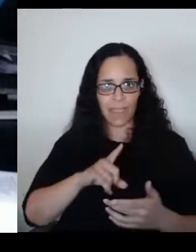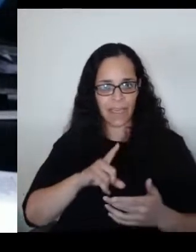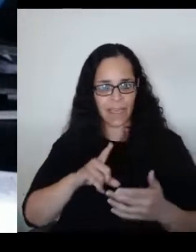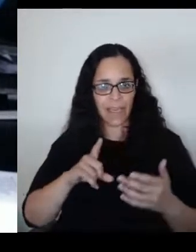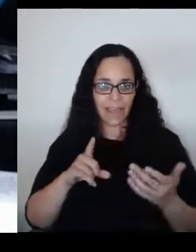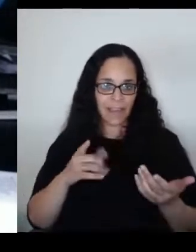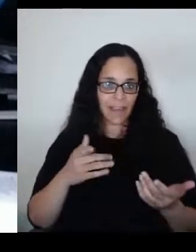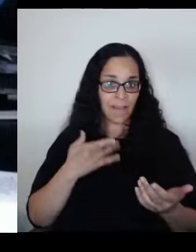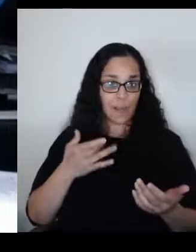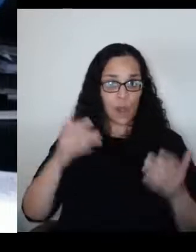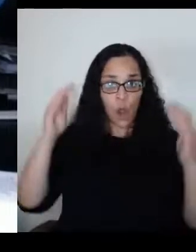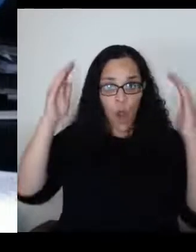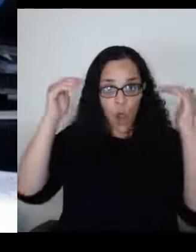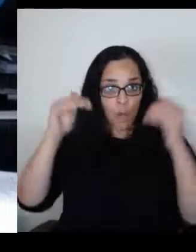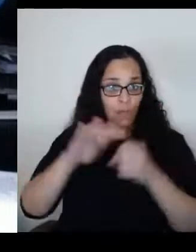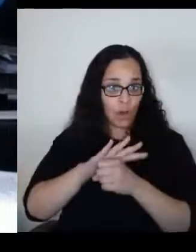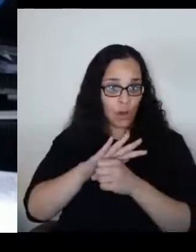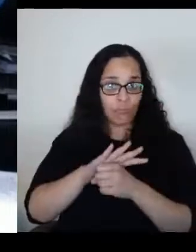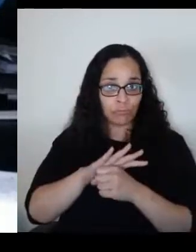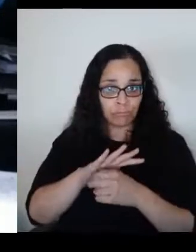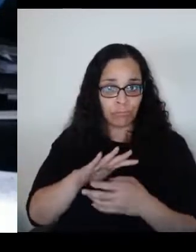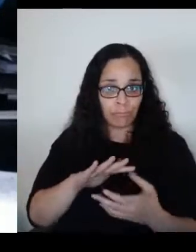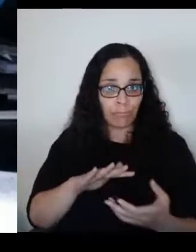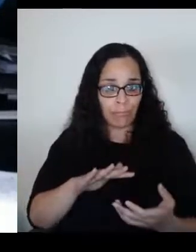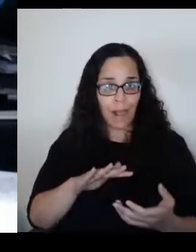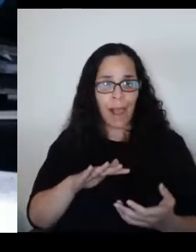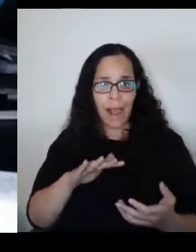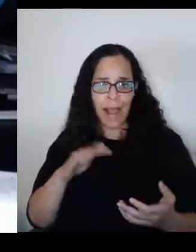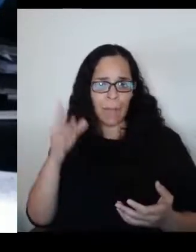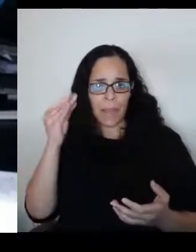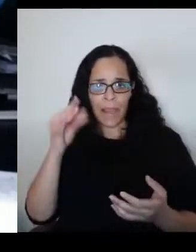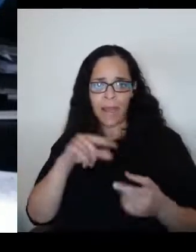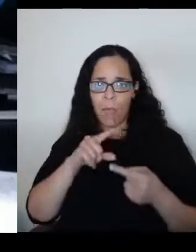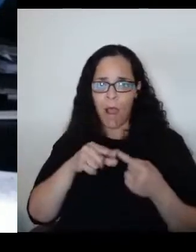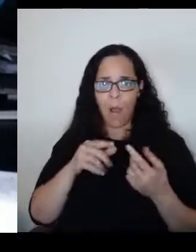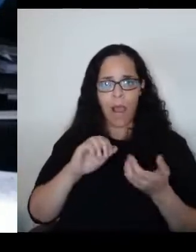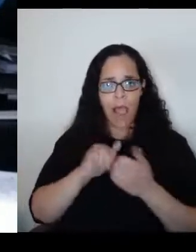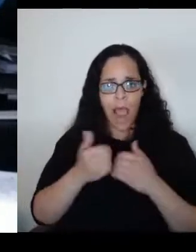I'm thinking of how people received the Ukrainians